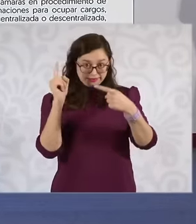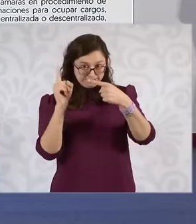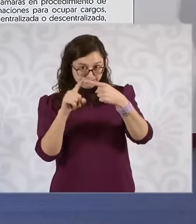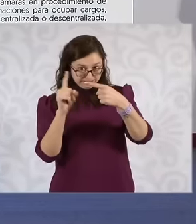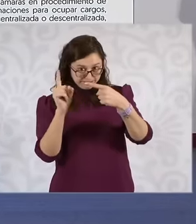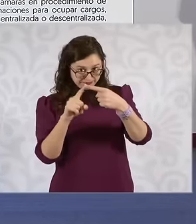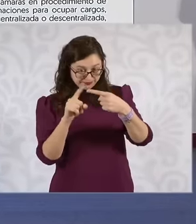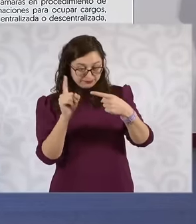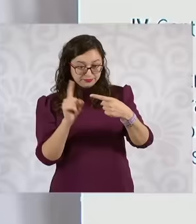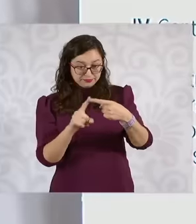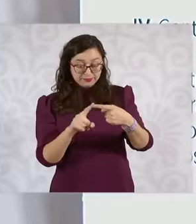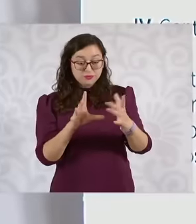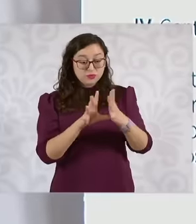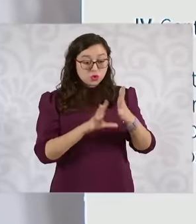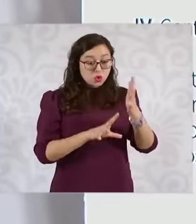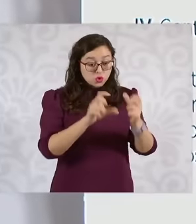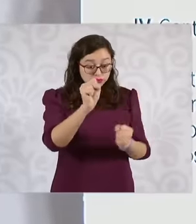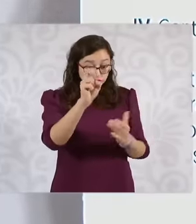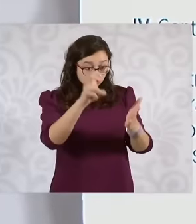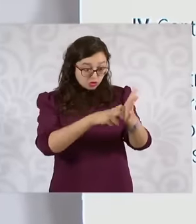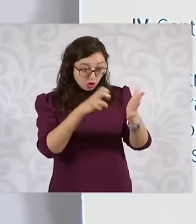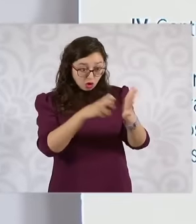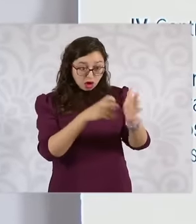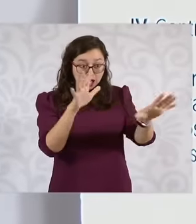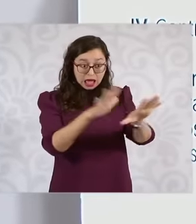or reforms to the political constitution of the United Mexican States,